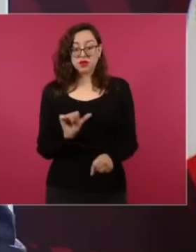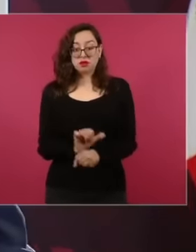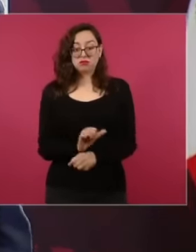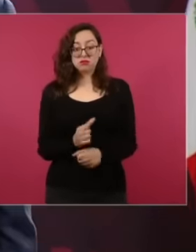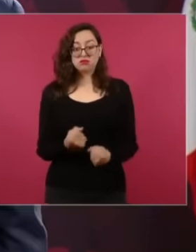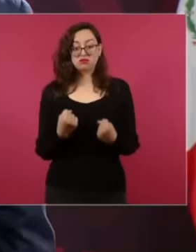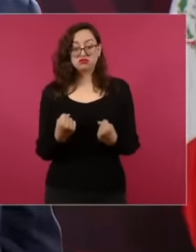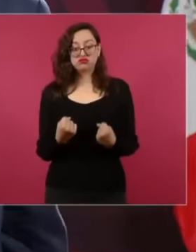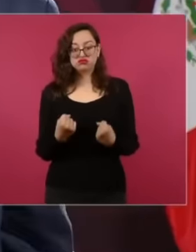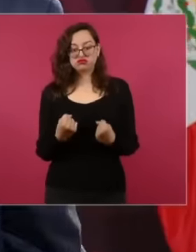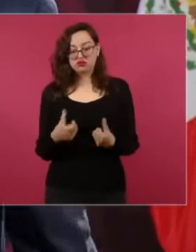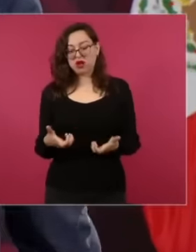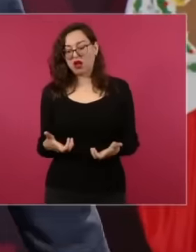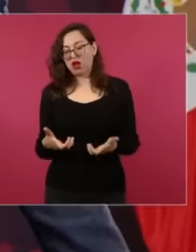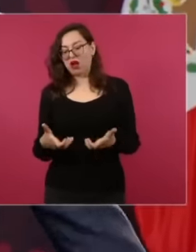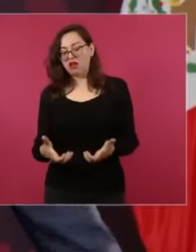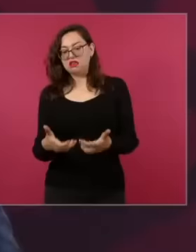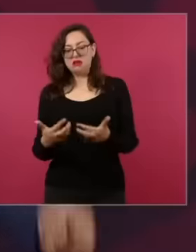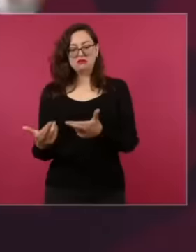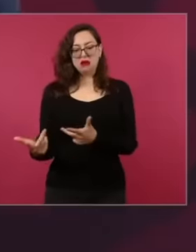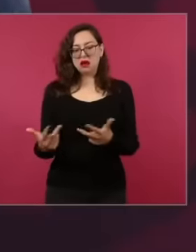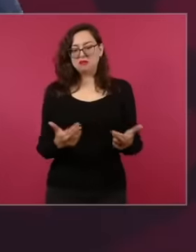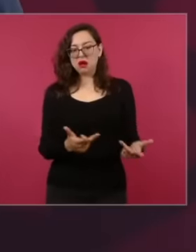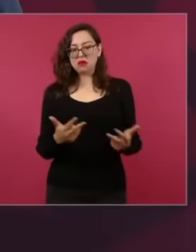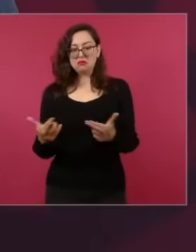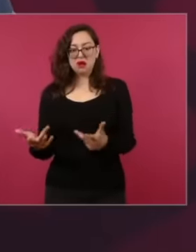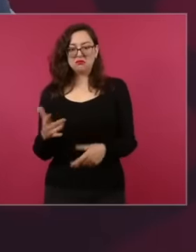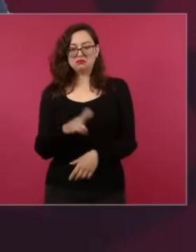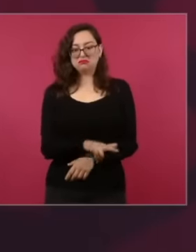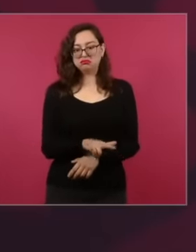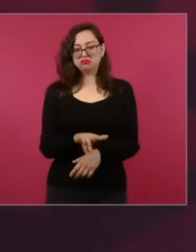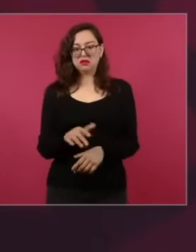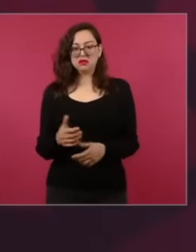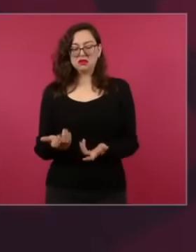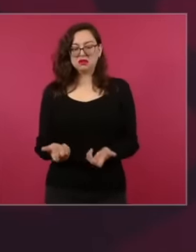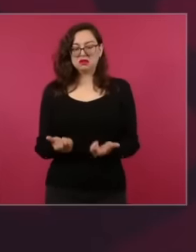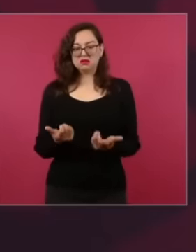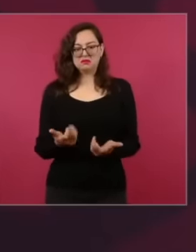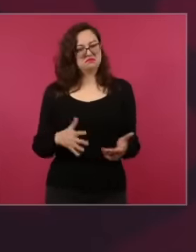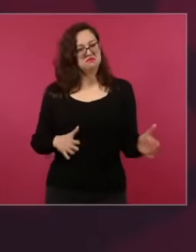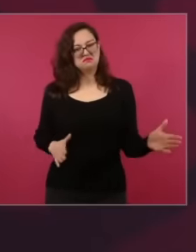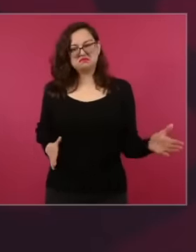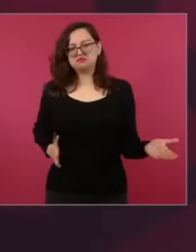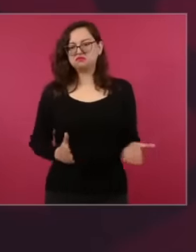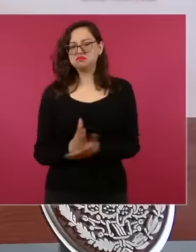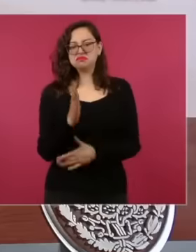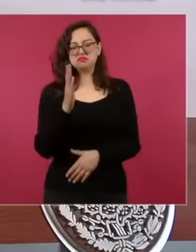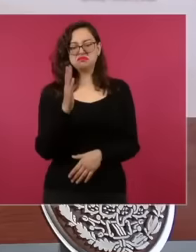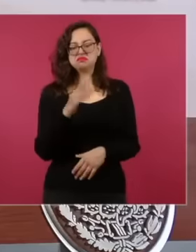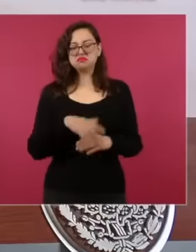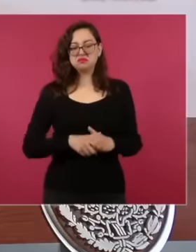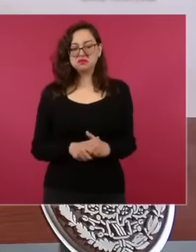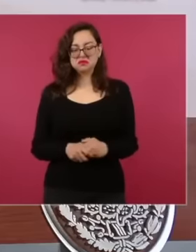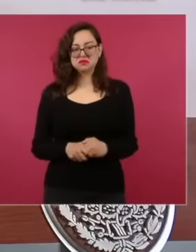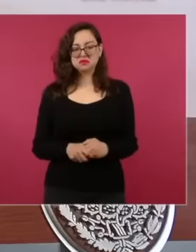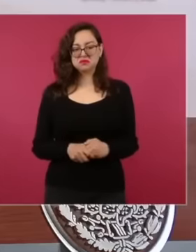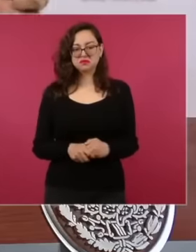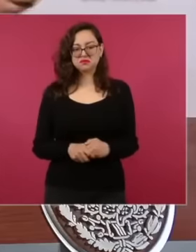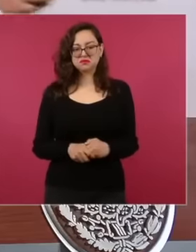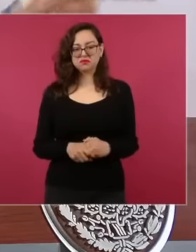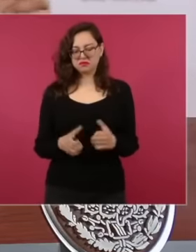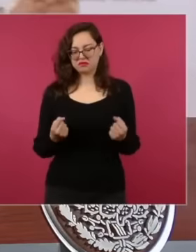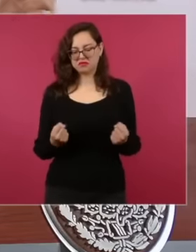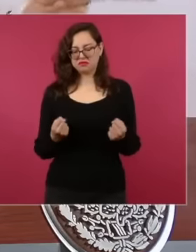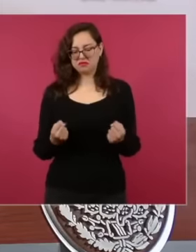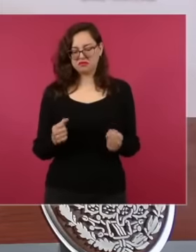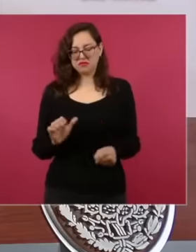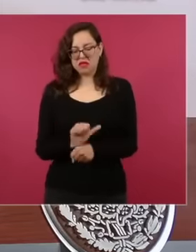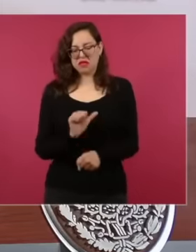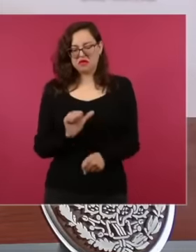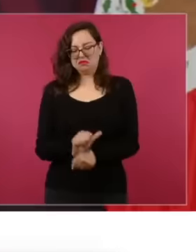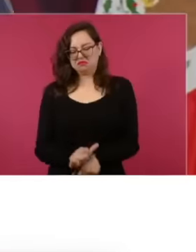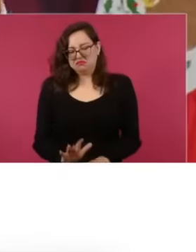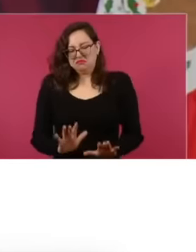potholes he even put in more because the car was not his, it belonged to Go,